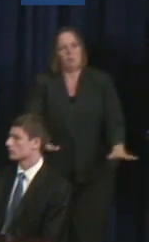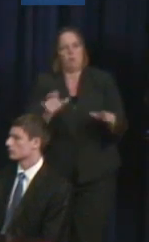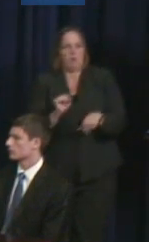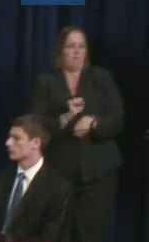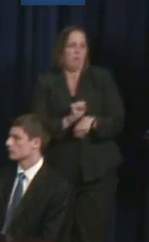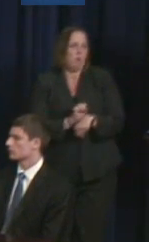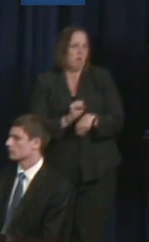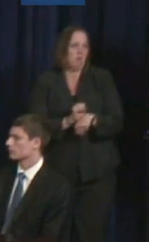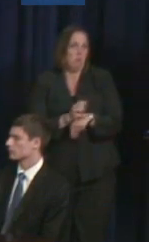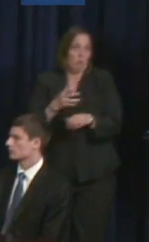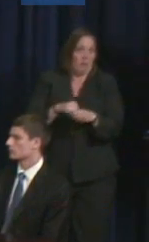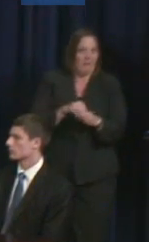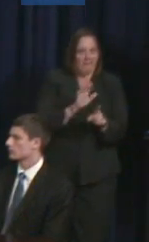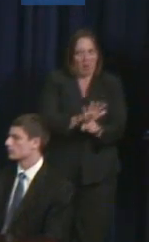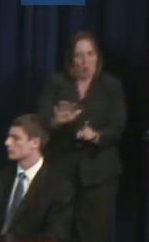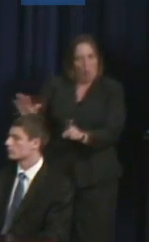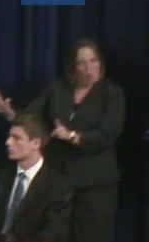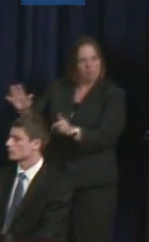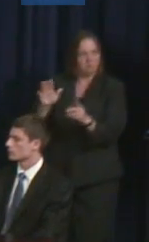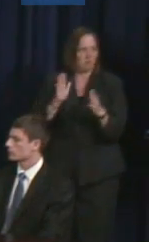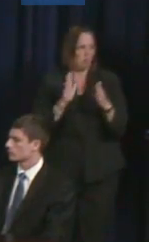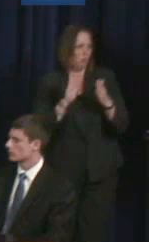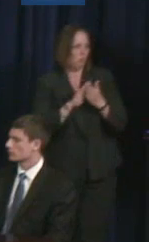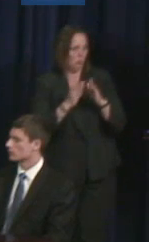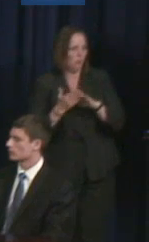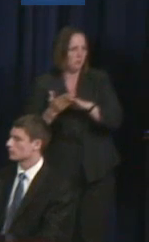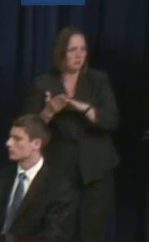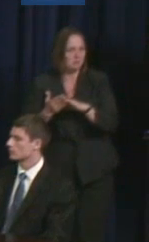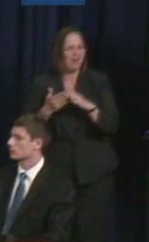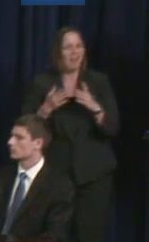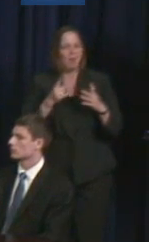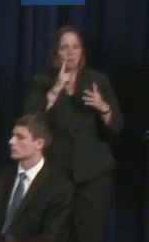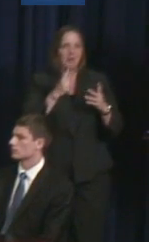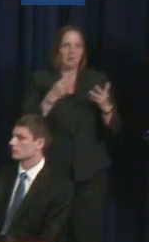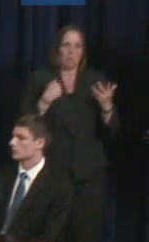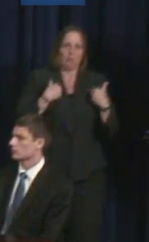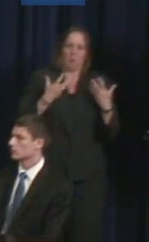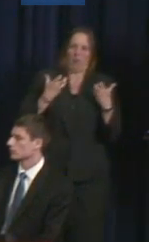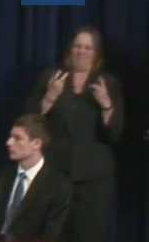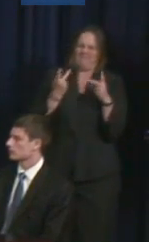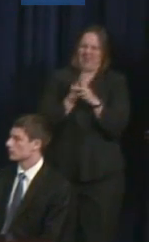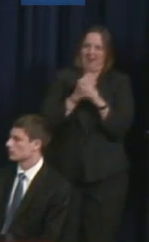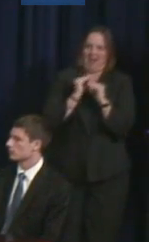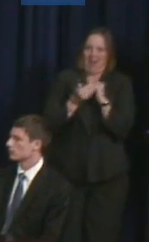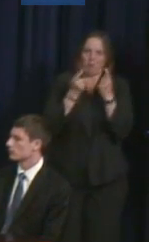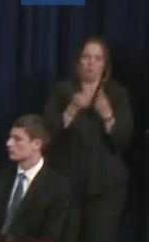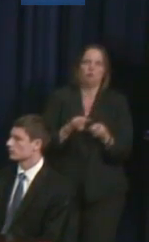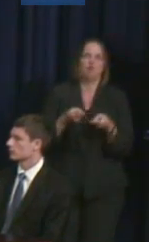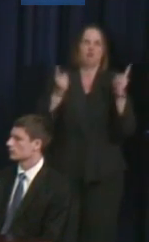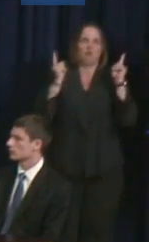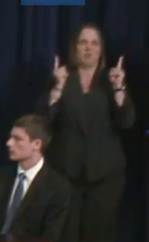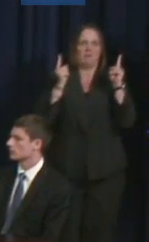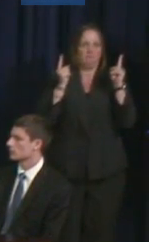communities and really are models of what we would like to achieve across the United States.